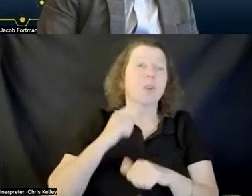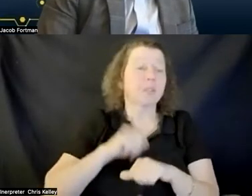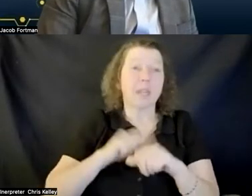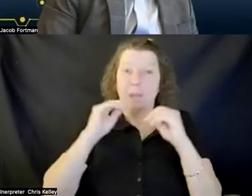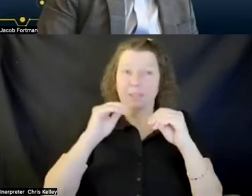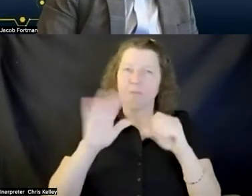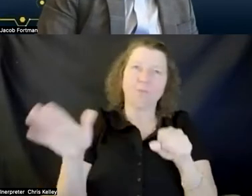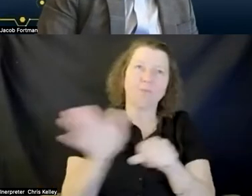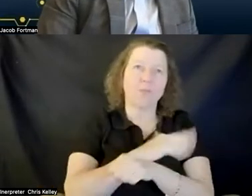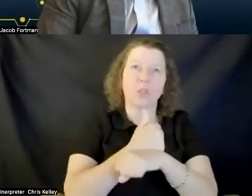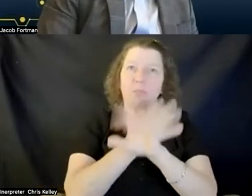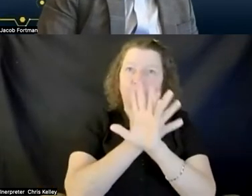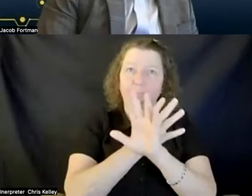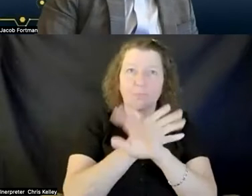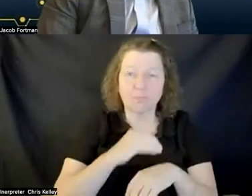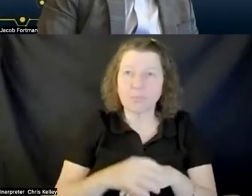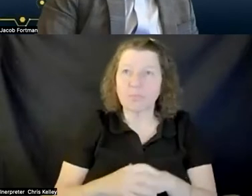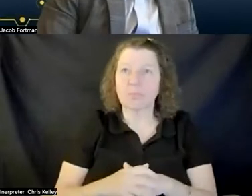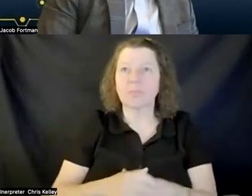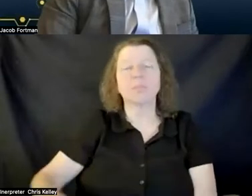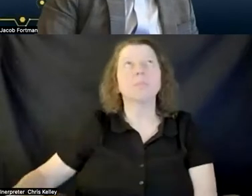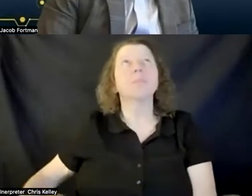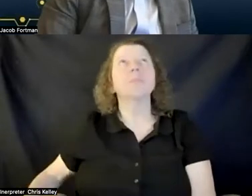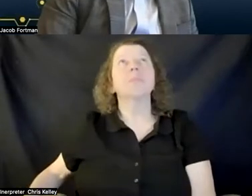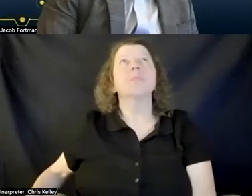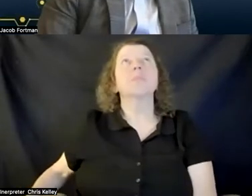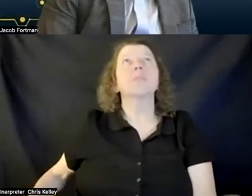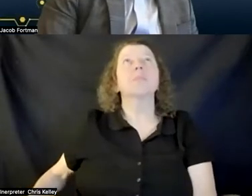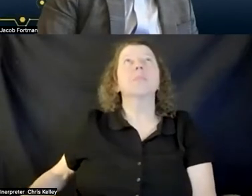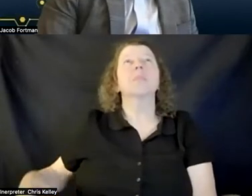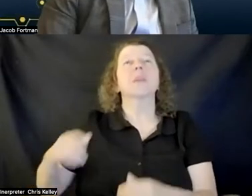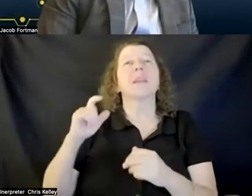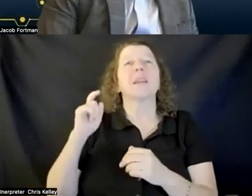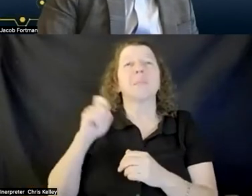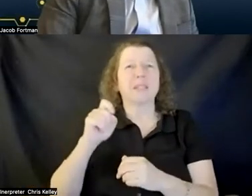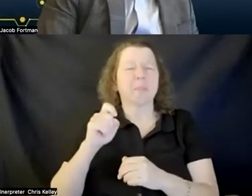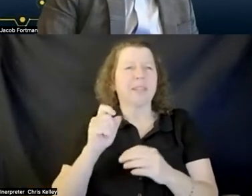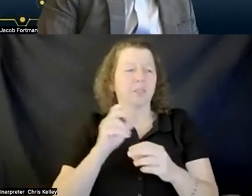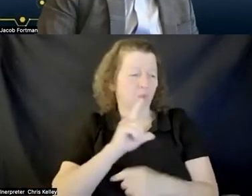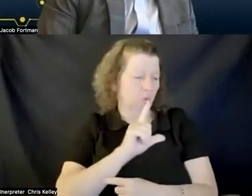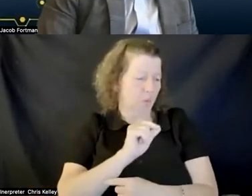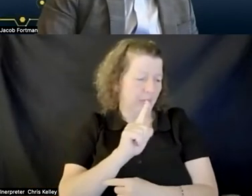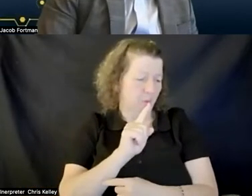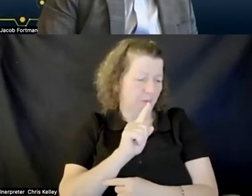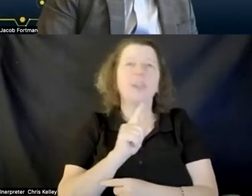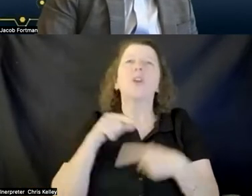you know um in i guess 2021 but winter of 2021 so you know we had to think about ways that uh